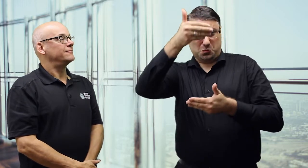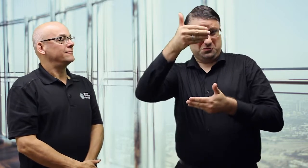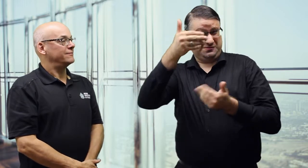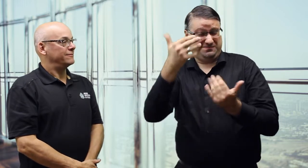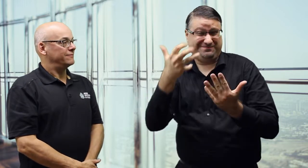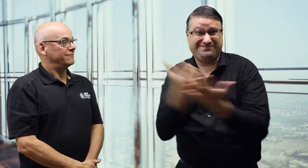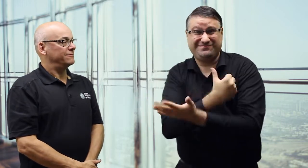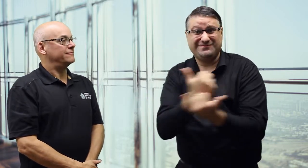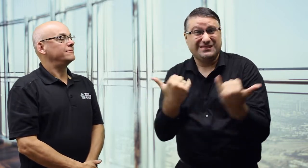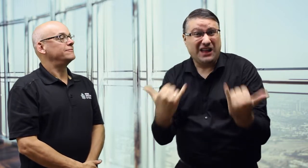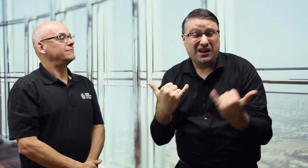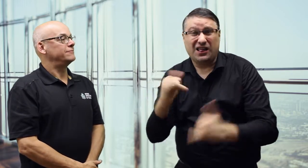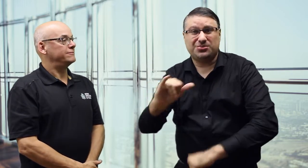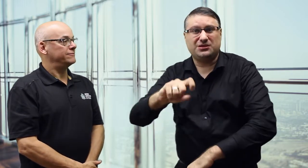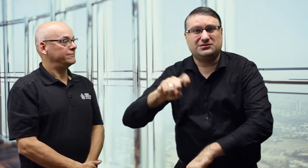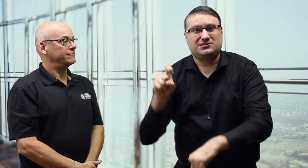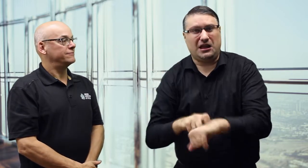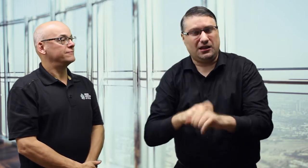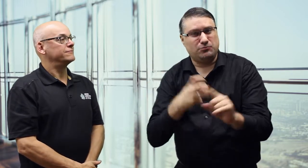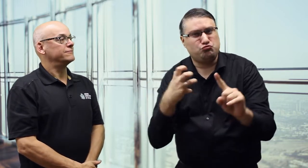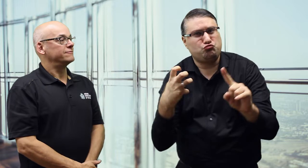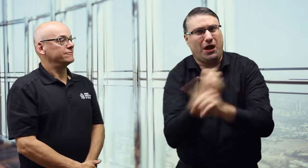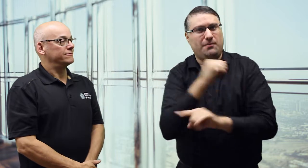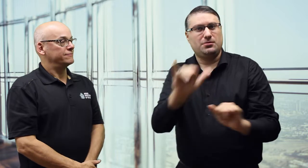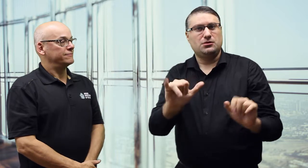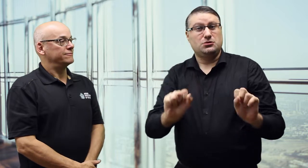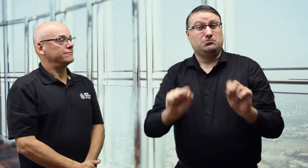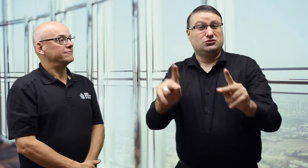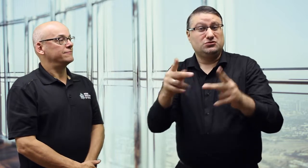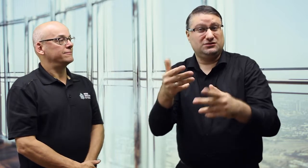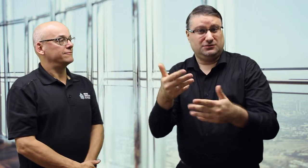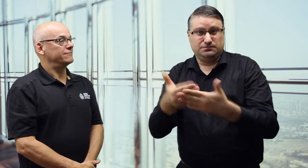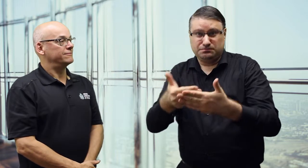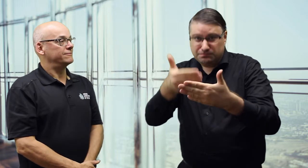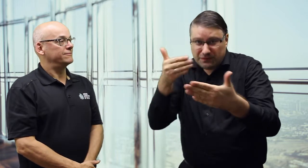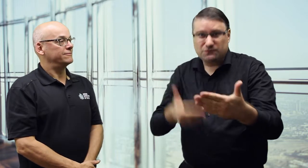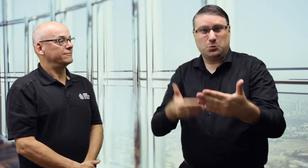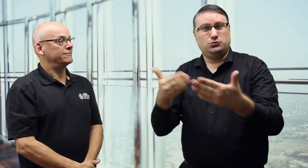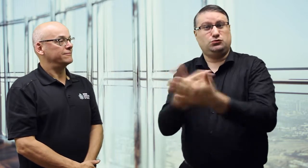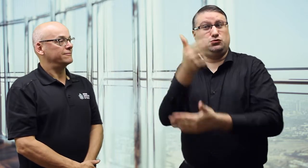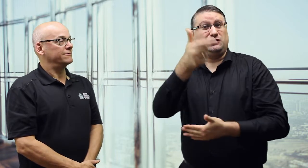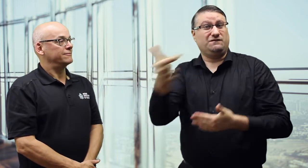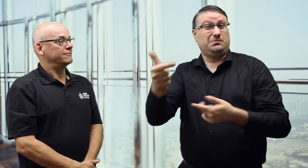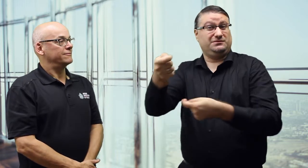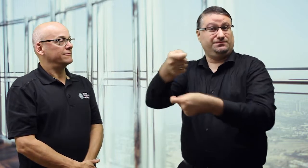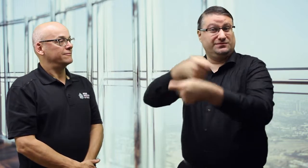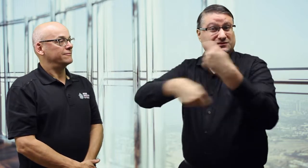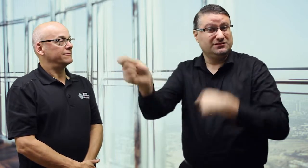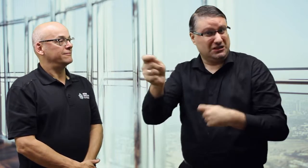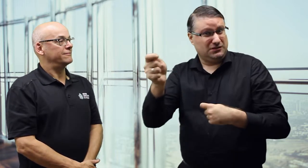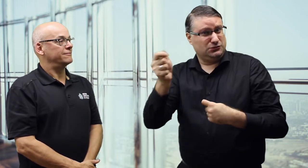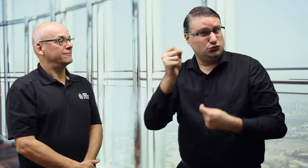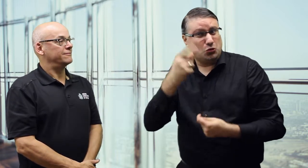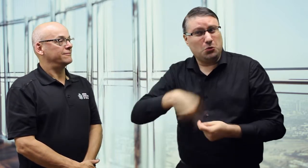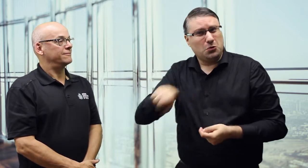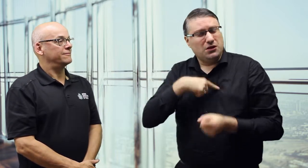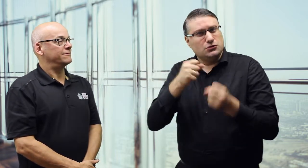opportunity is open. We need to seize the opportunity NOW to advocate. NOW is the time. We need to do it BEFORE the change of current government administration.